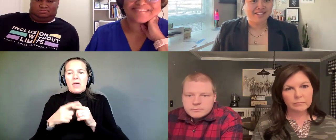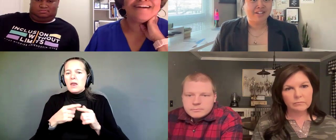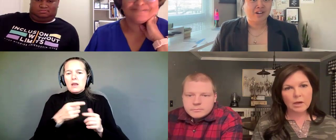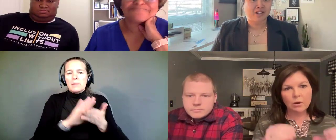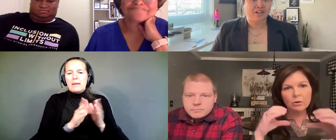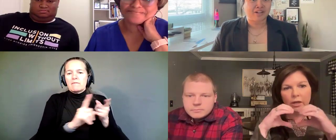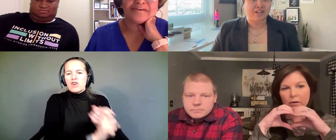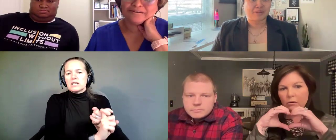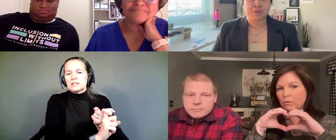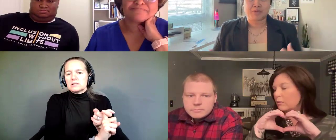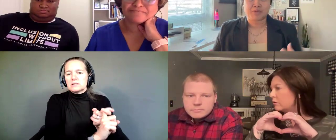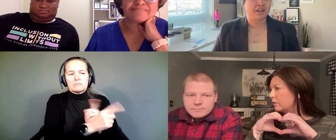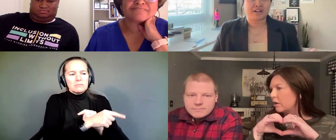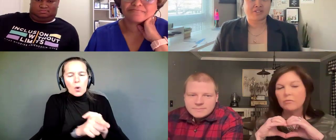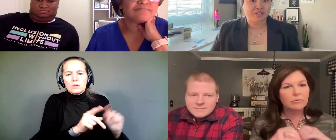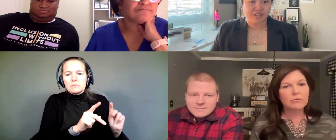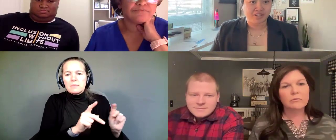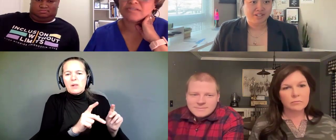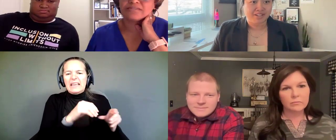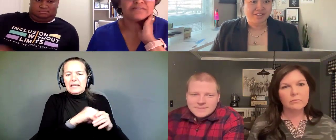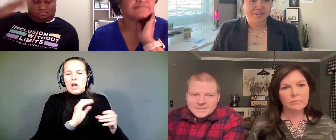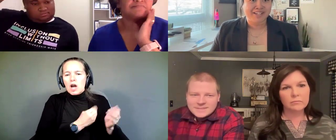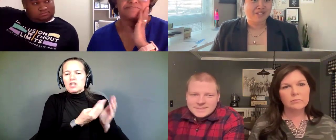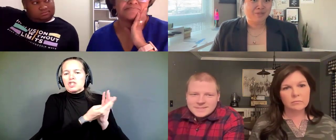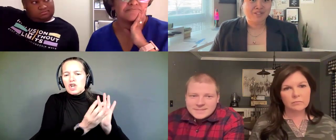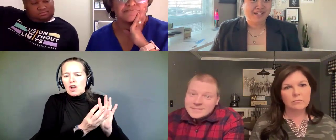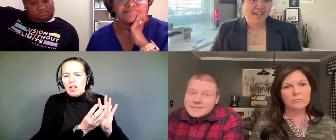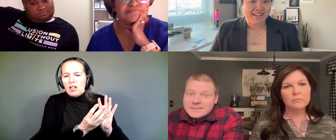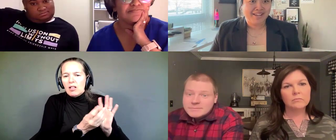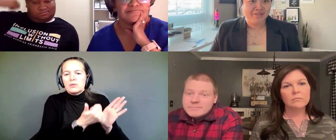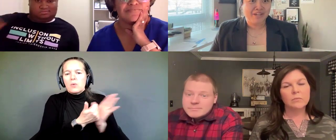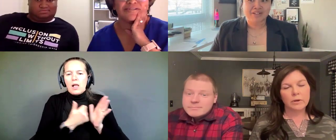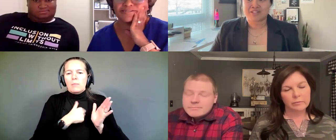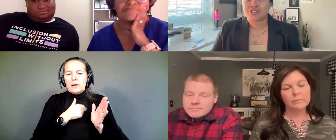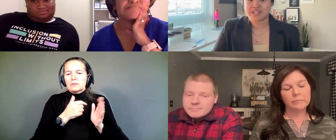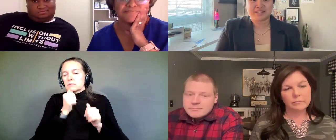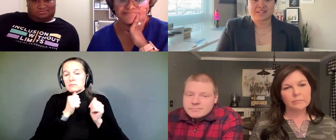are our people who belong in our circle, who get us through the day, whether it's just,